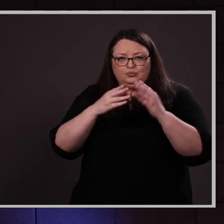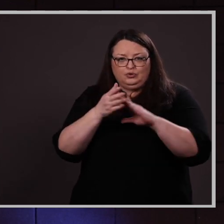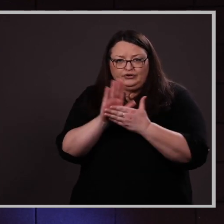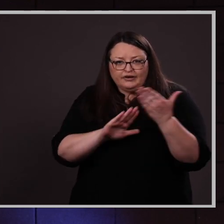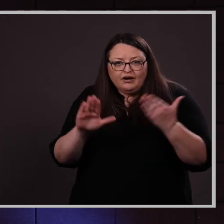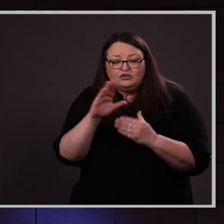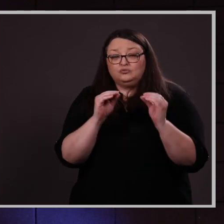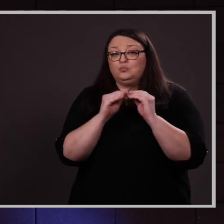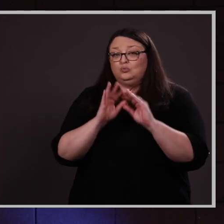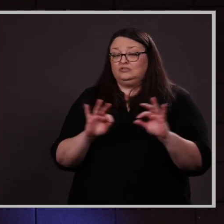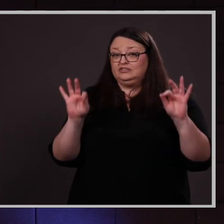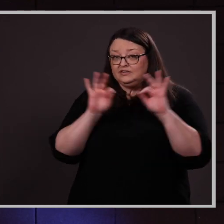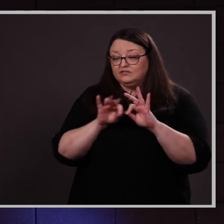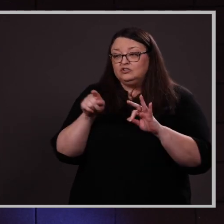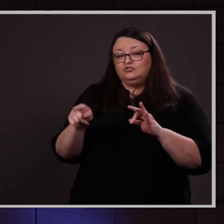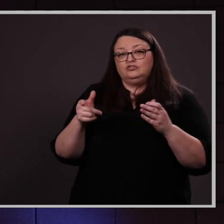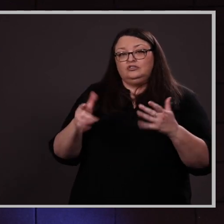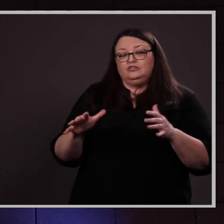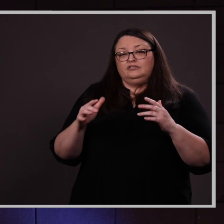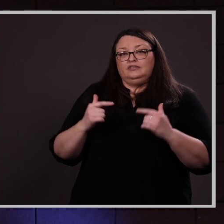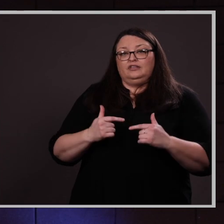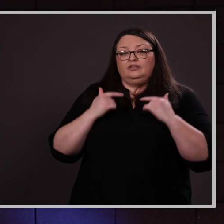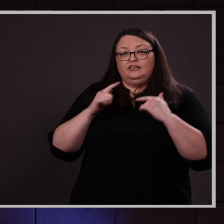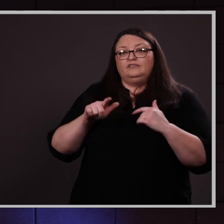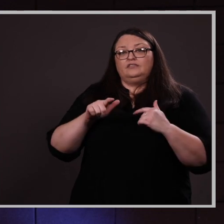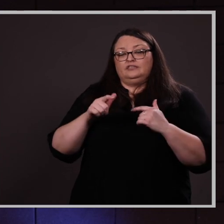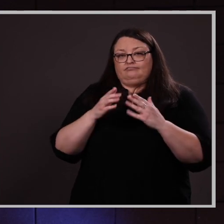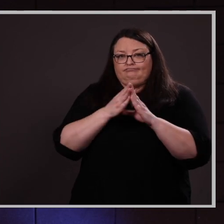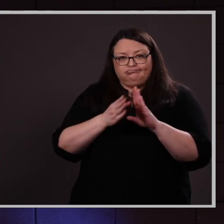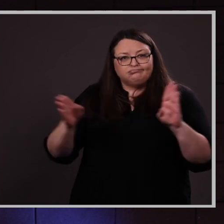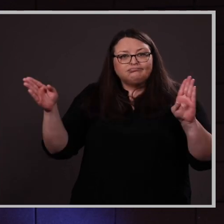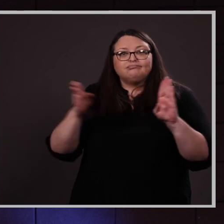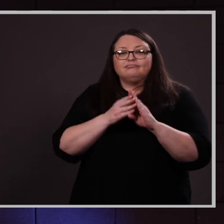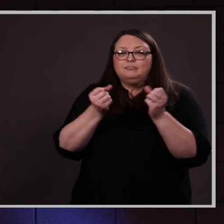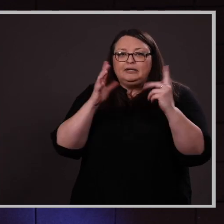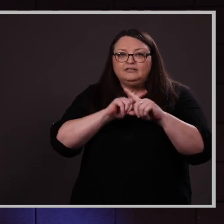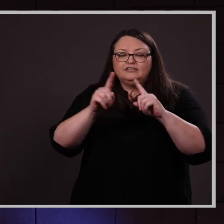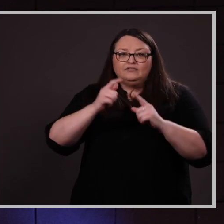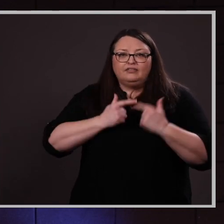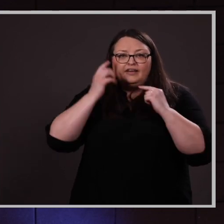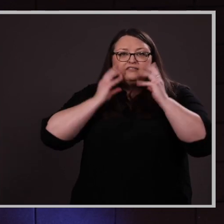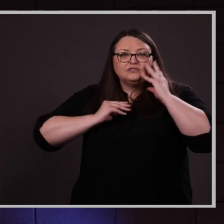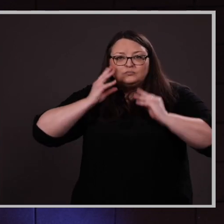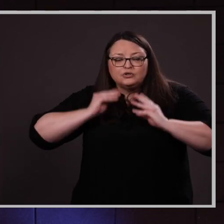More significantly, she had lived a broad range of life experiences and, with a keen